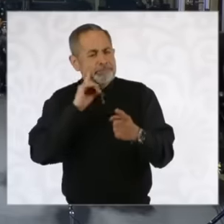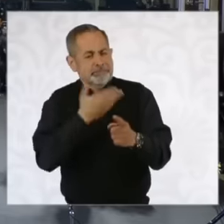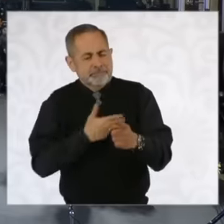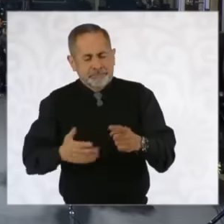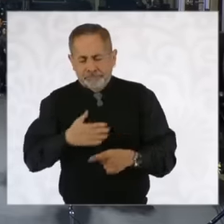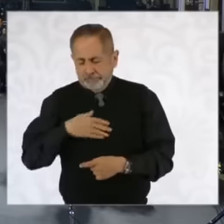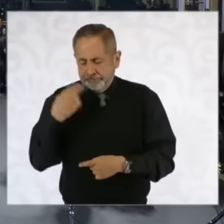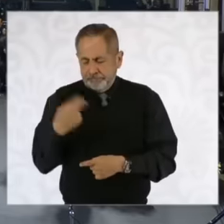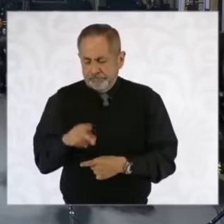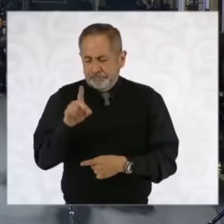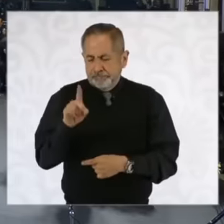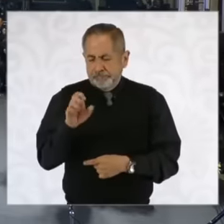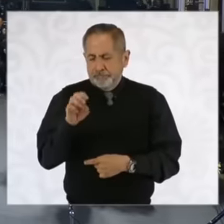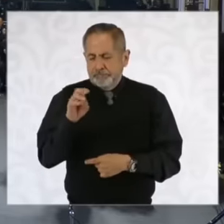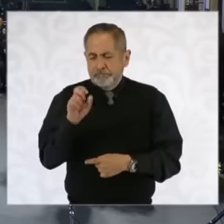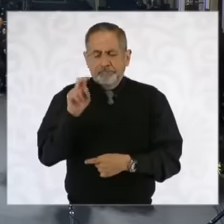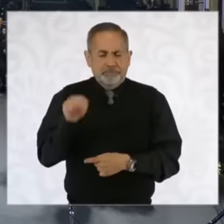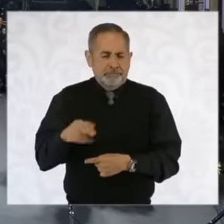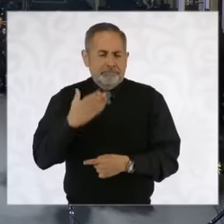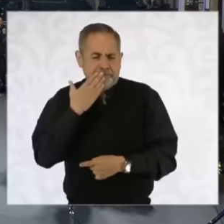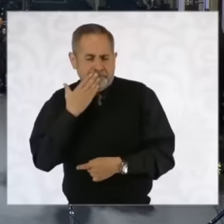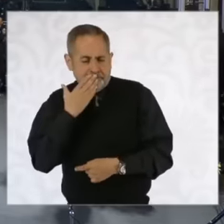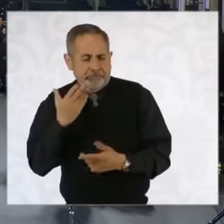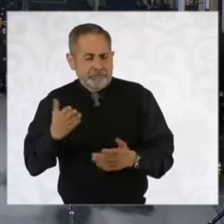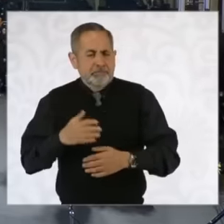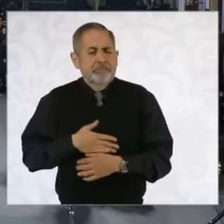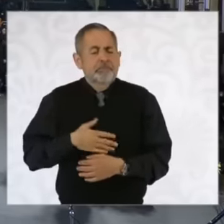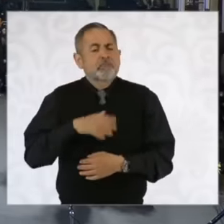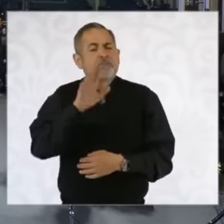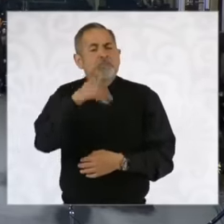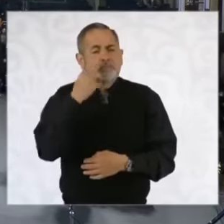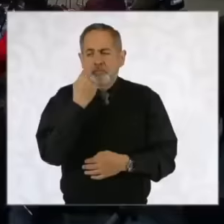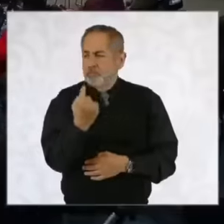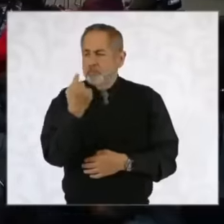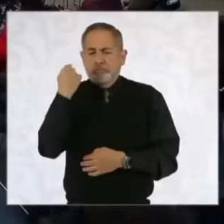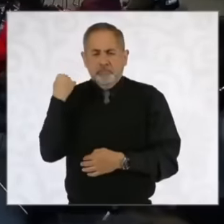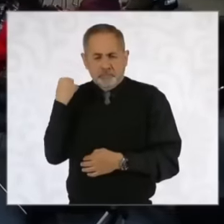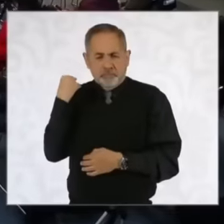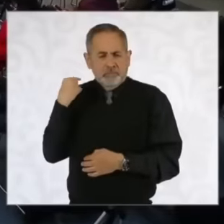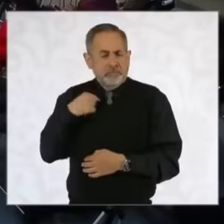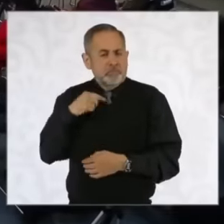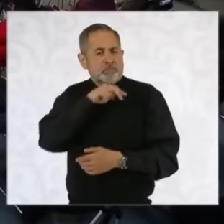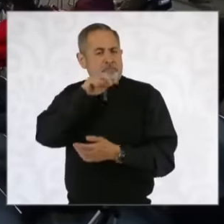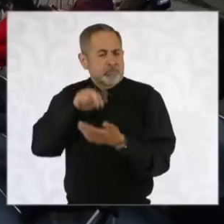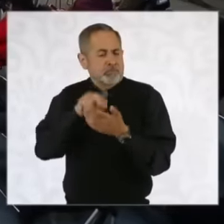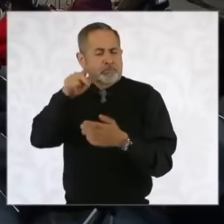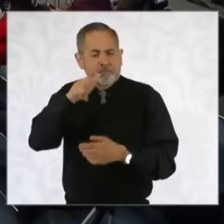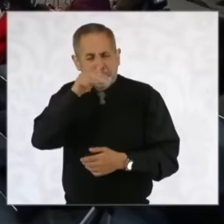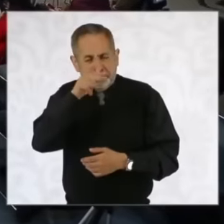de Sonora Power eh And well, notice that I was in Hermosillo over the weekend I had to participate in